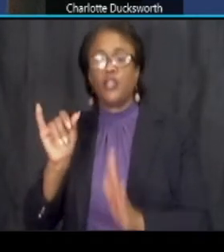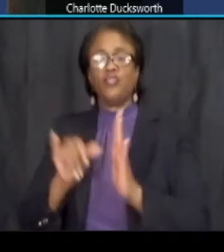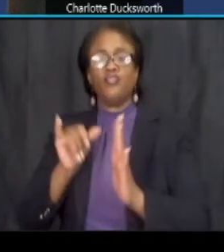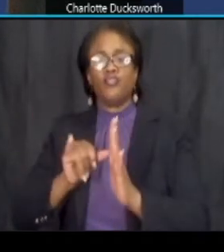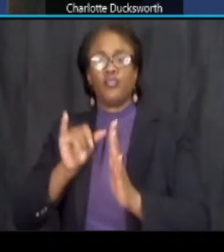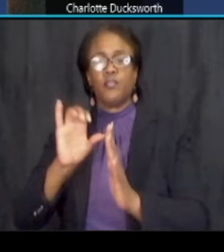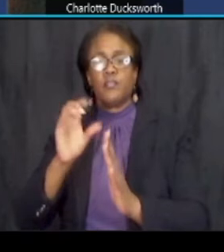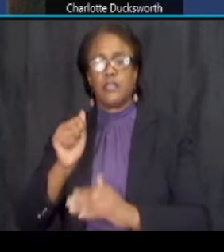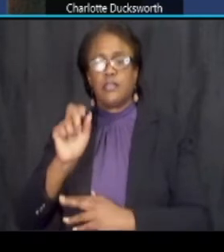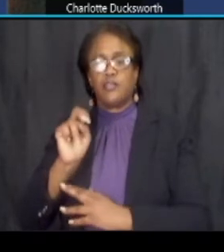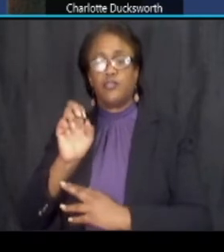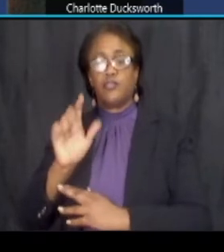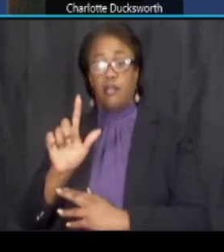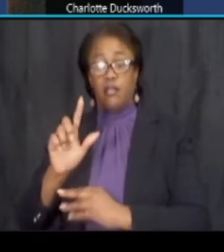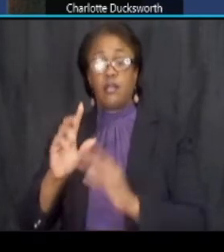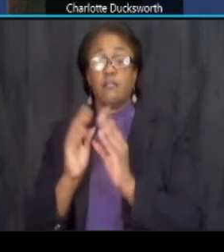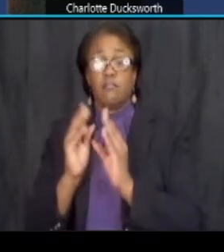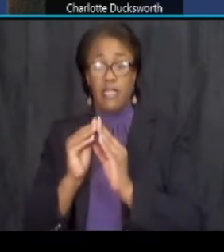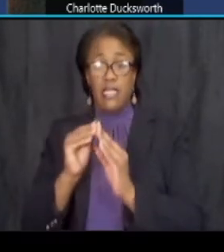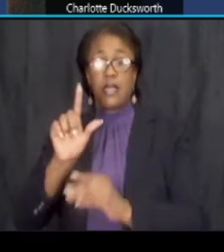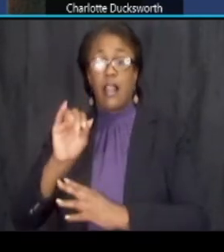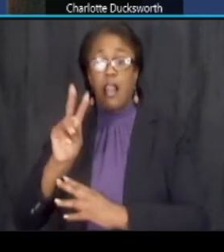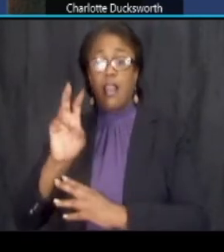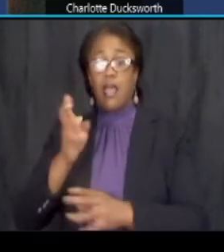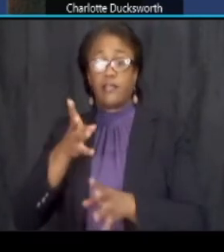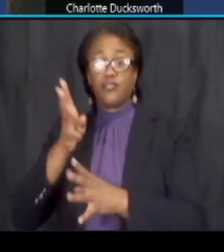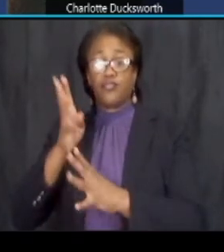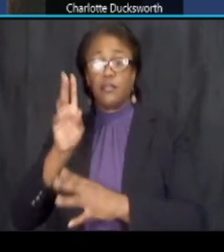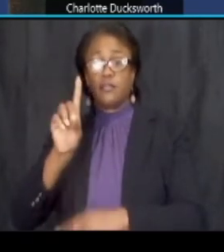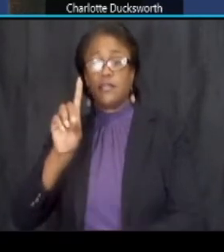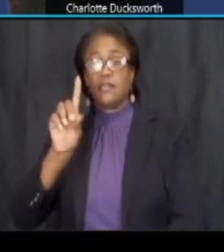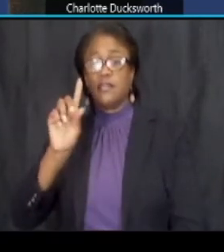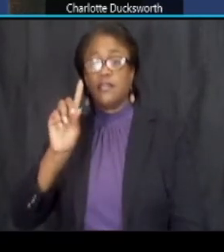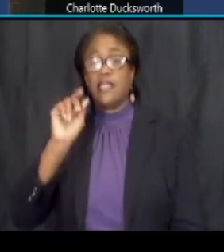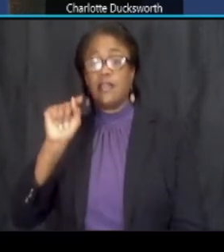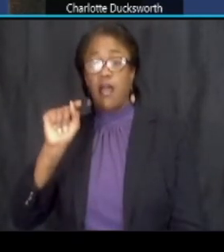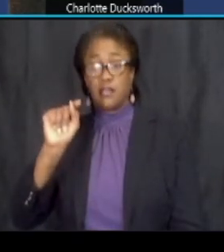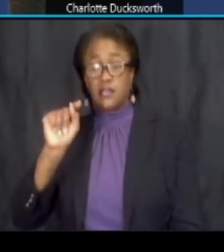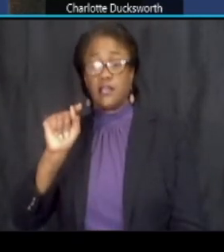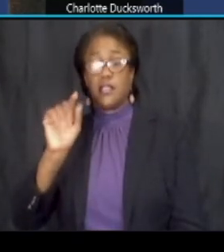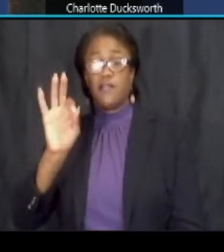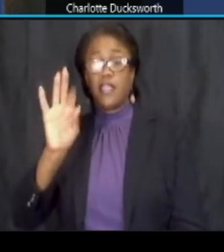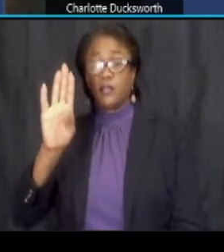the meeting is also being live streamed to ddot's facebook page and if you do not wish